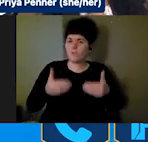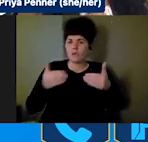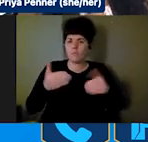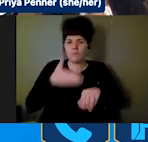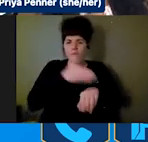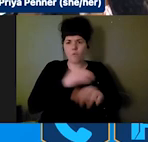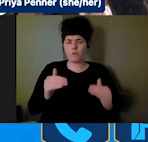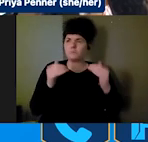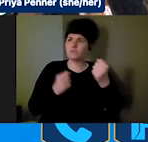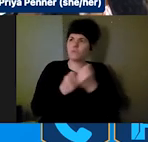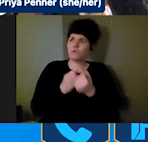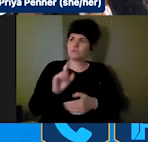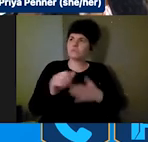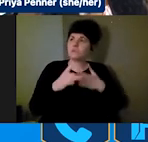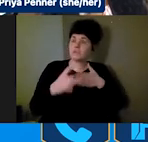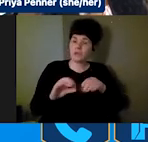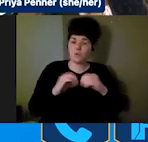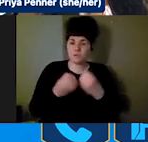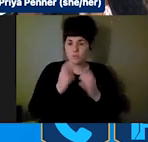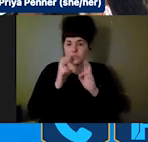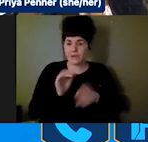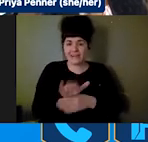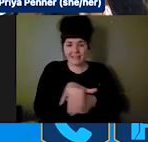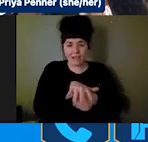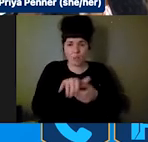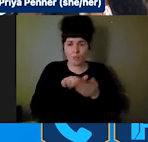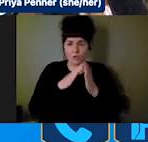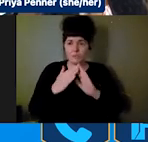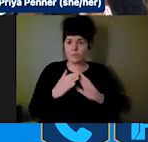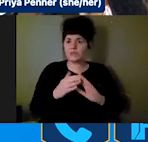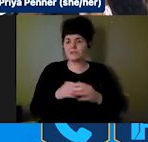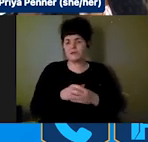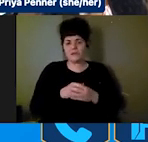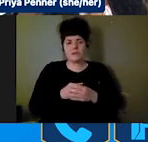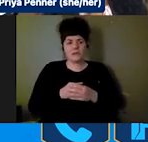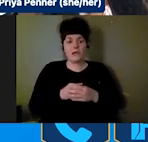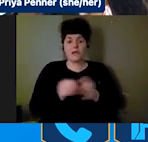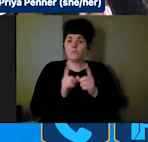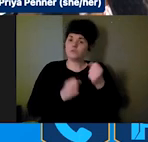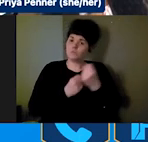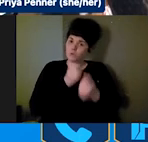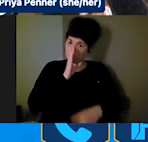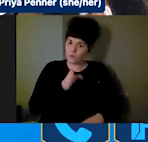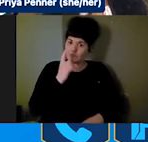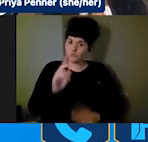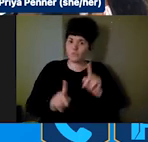organization responding in their local communes, and certainly support directly to people with disabilities impacted by disasters as one